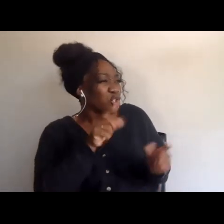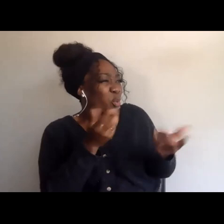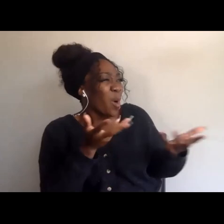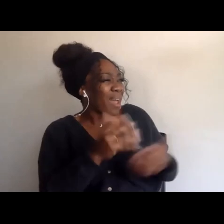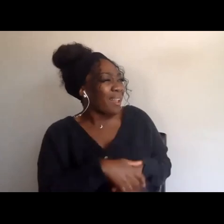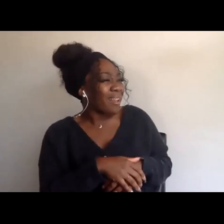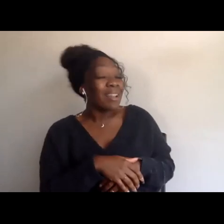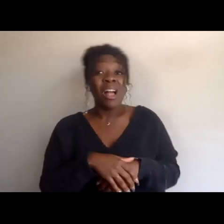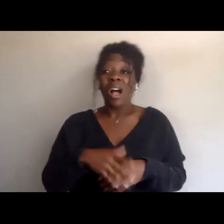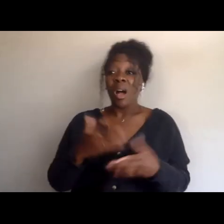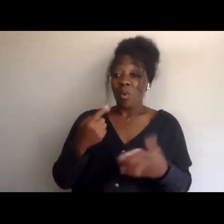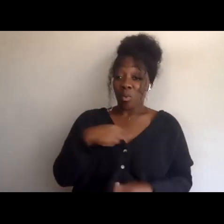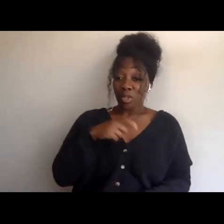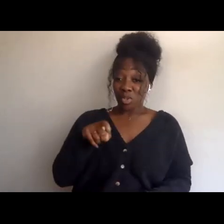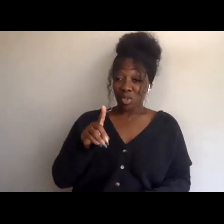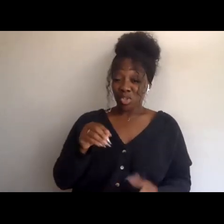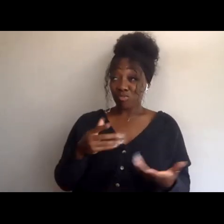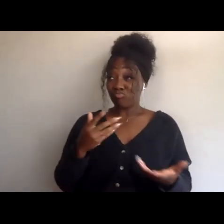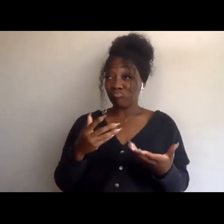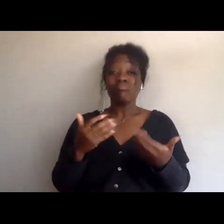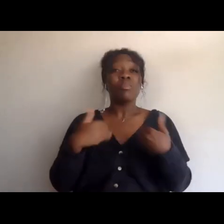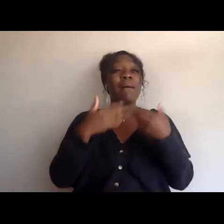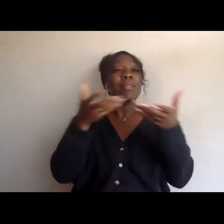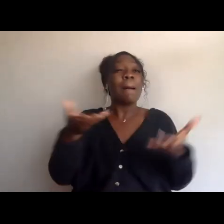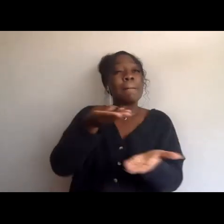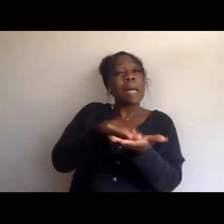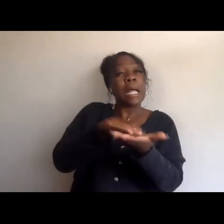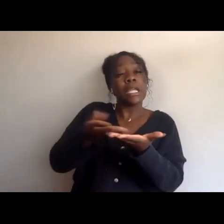Anything we should be doing, there's a lot of crowdfunding going on right now,